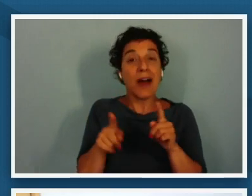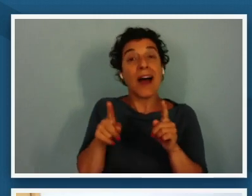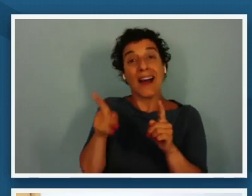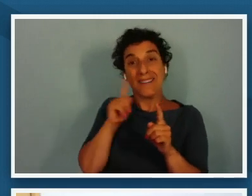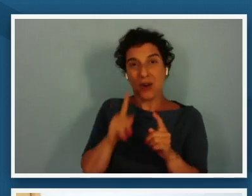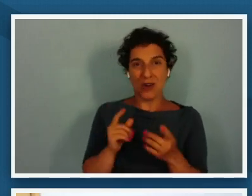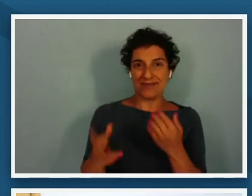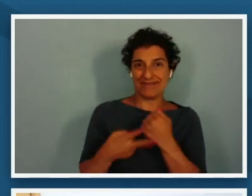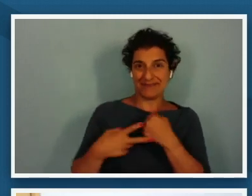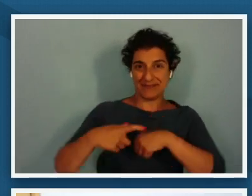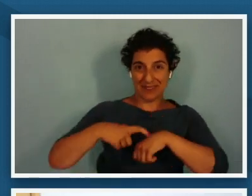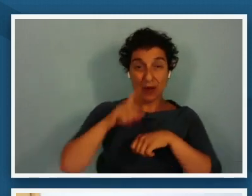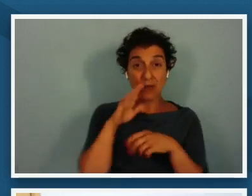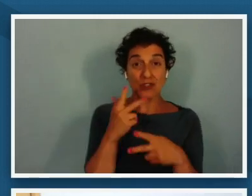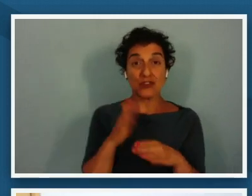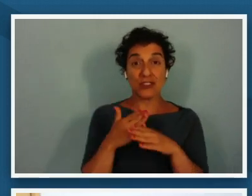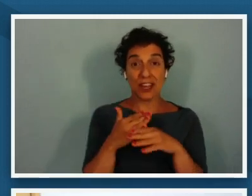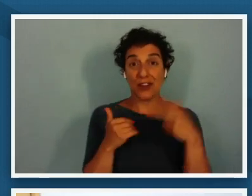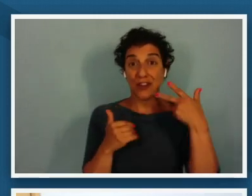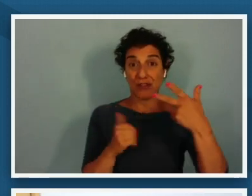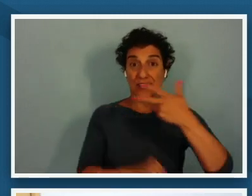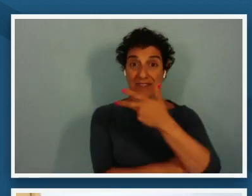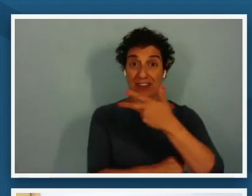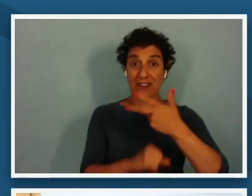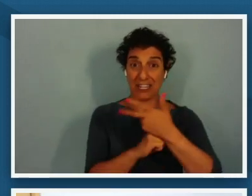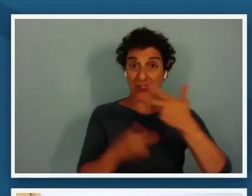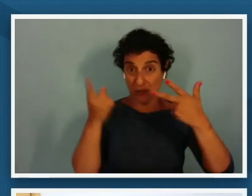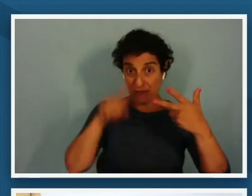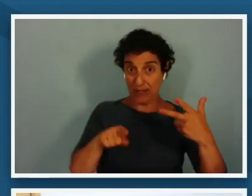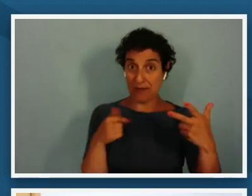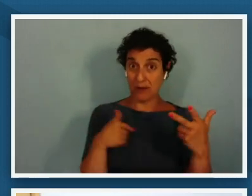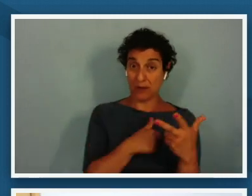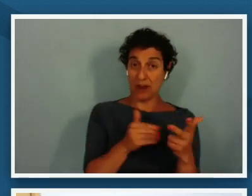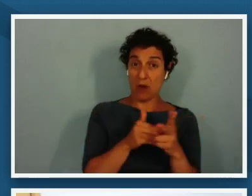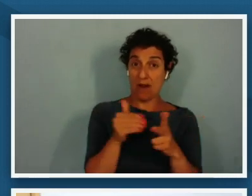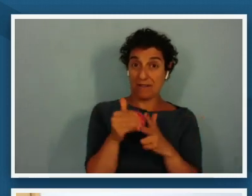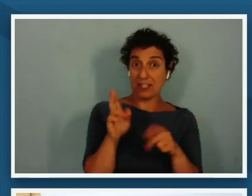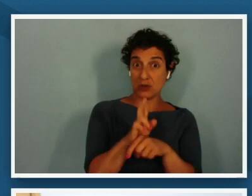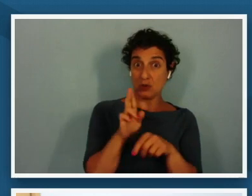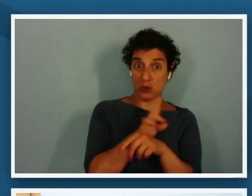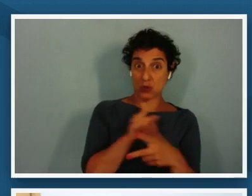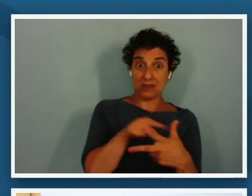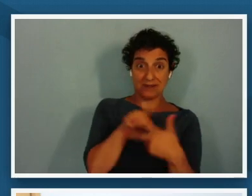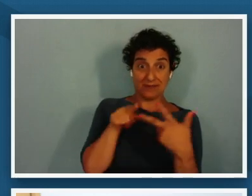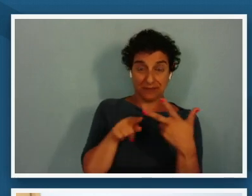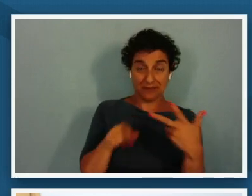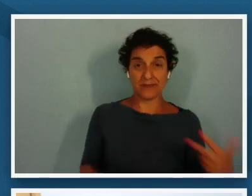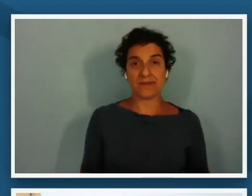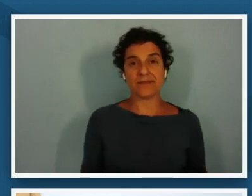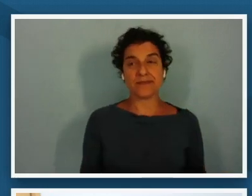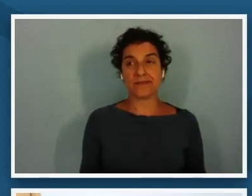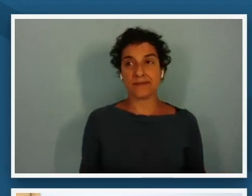three of the foundational agreements that we often use and ask you to hold to